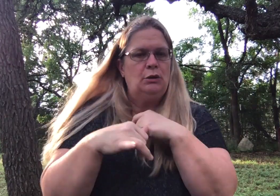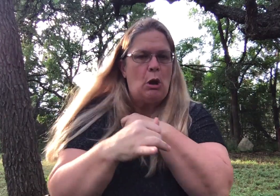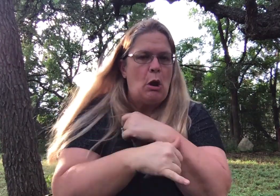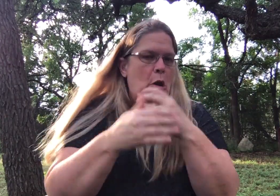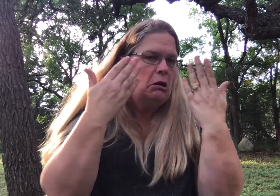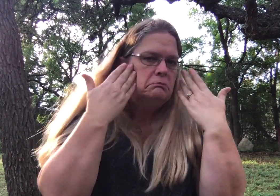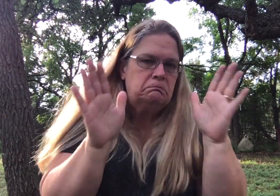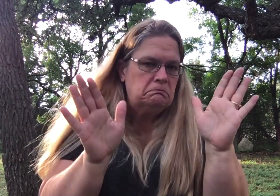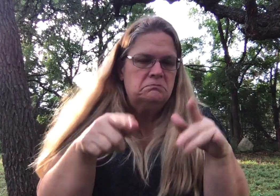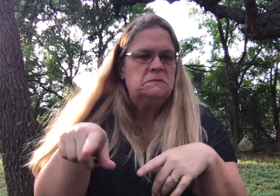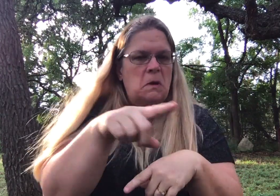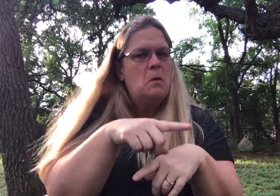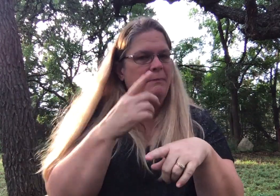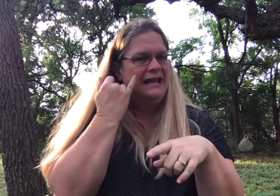where a yard is just not available.